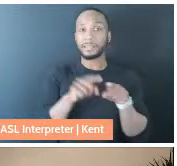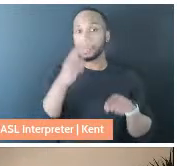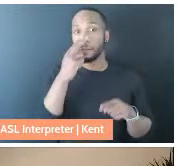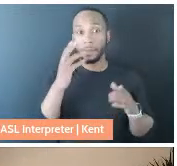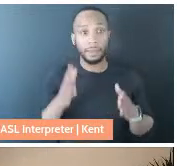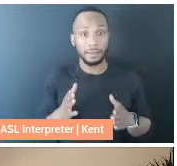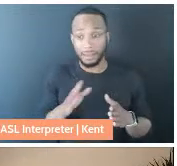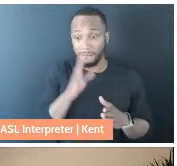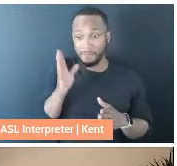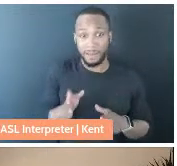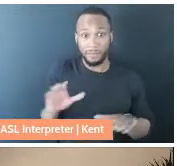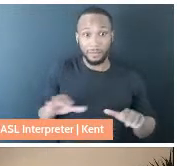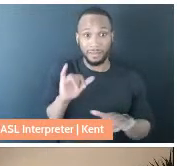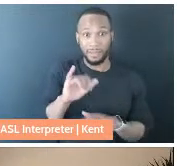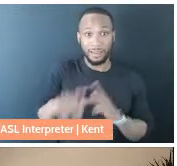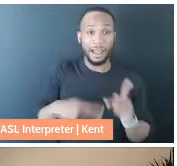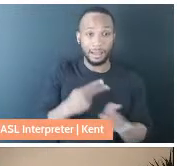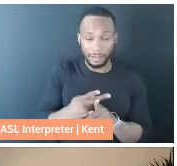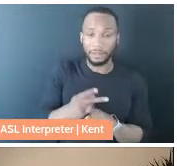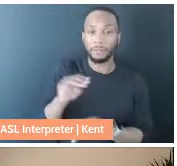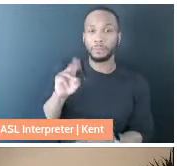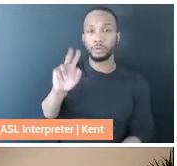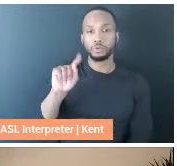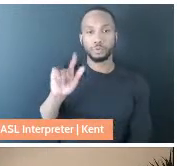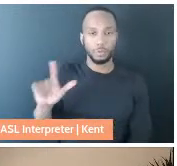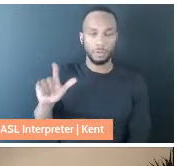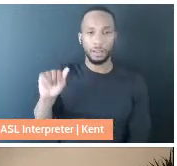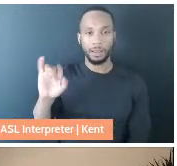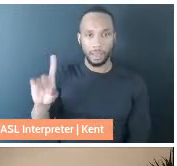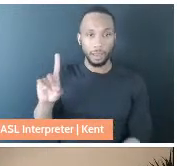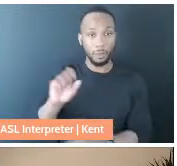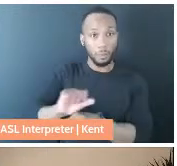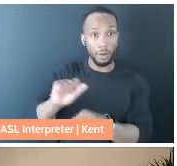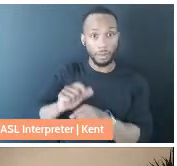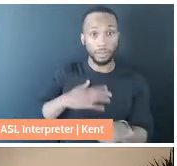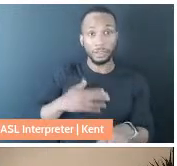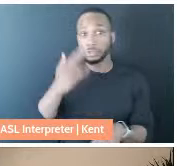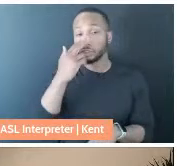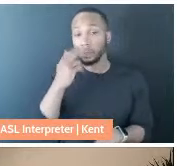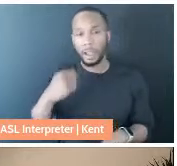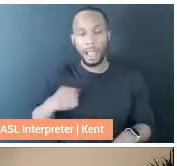this kind of mutual aid work before, sort of a running joke was I was the Sweatshop Overlord.